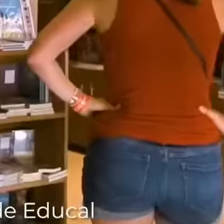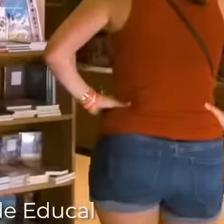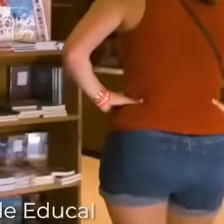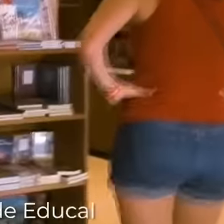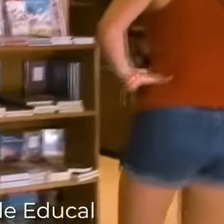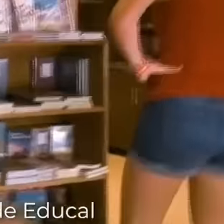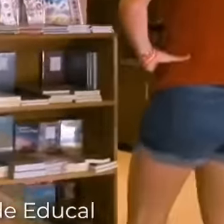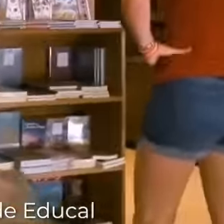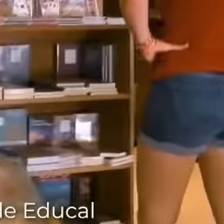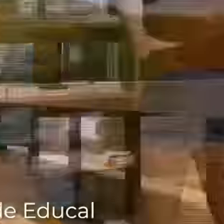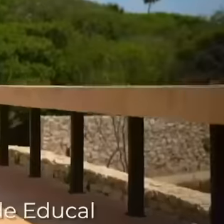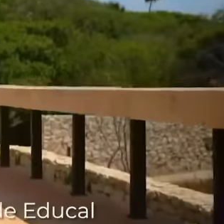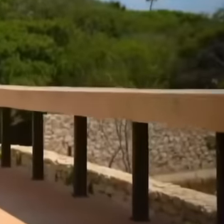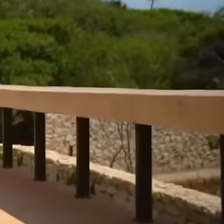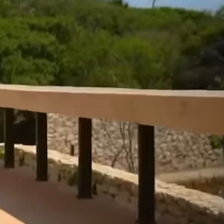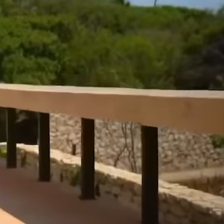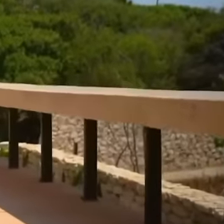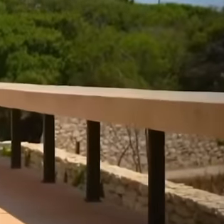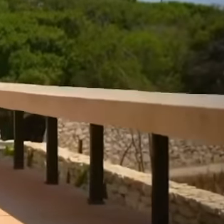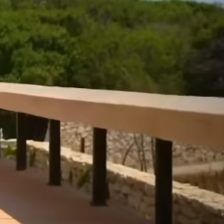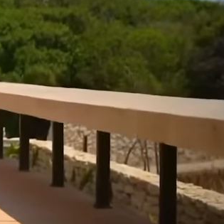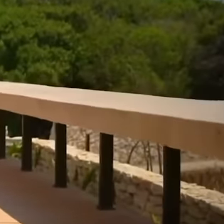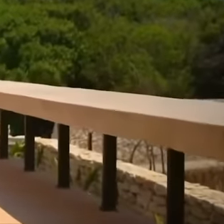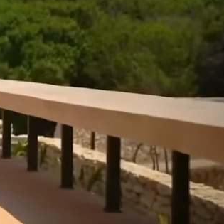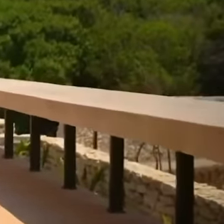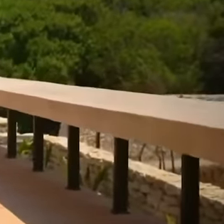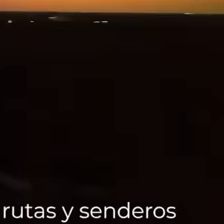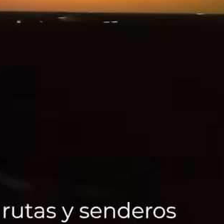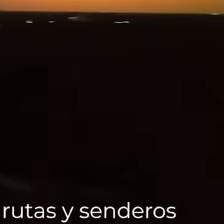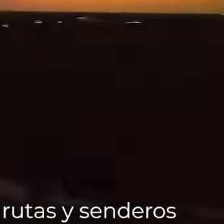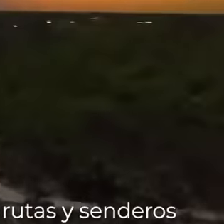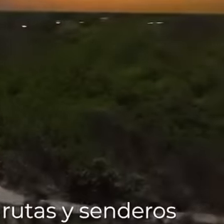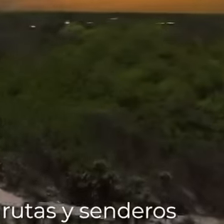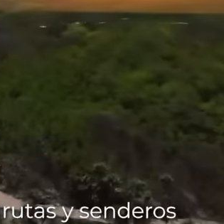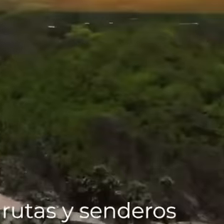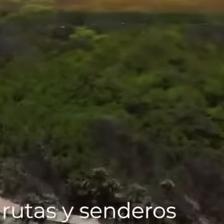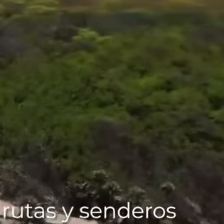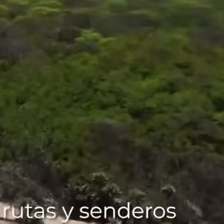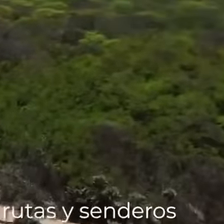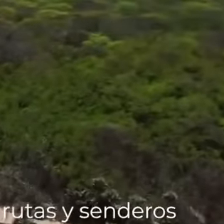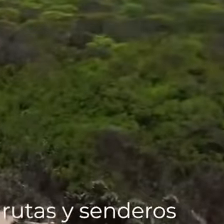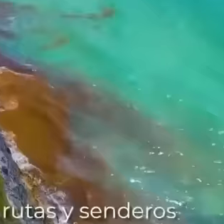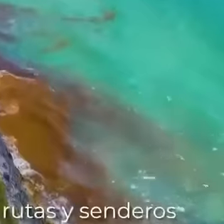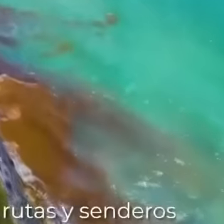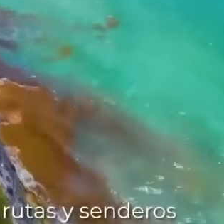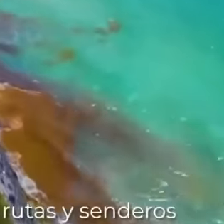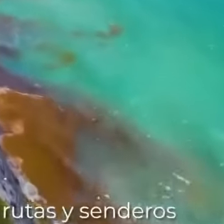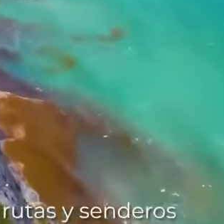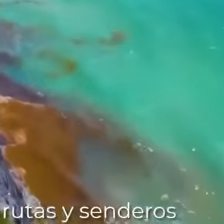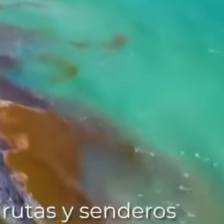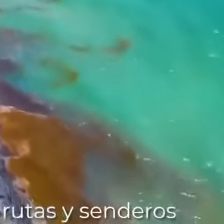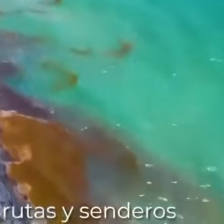a ducal bookstore and a terrace We rehabilitated the Old Lighthouse and new routes and trails were built